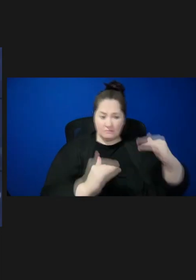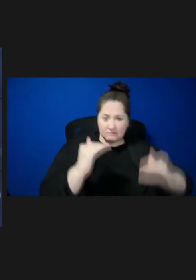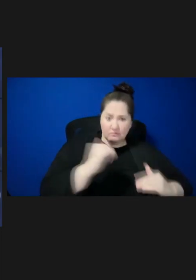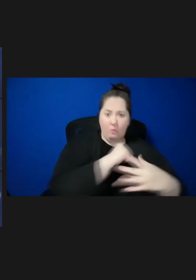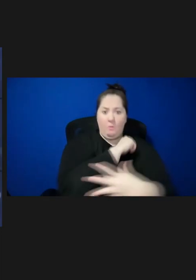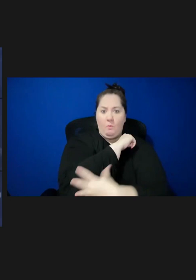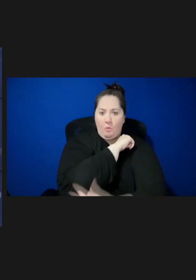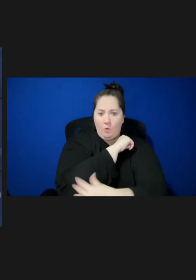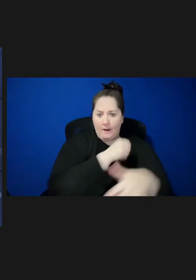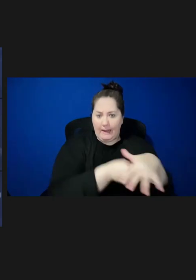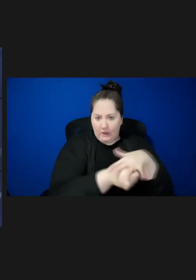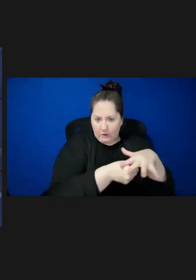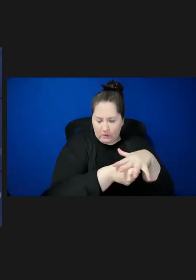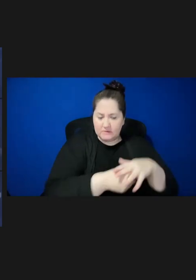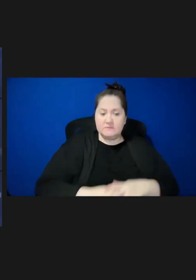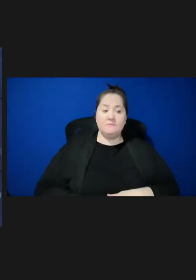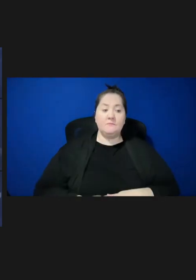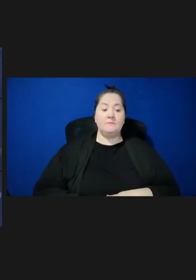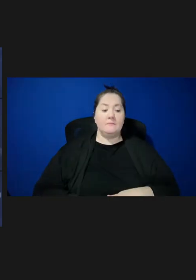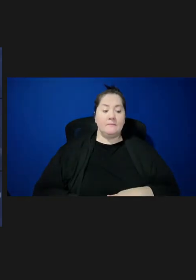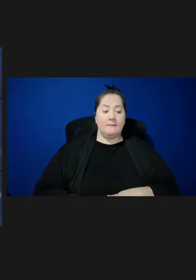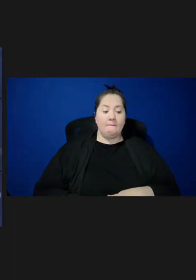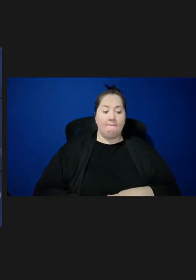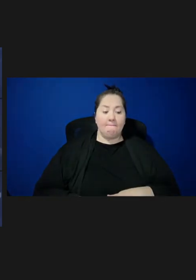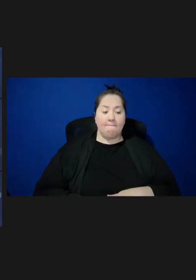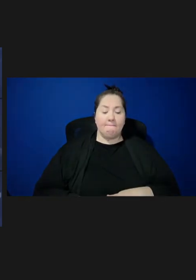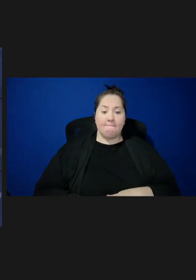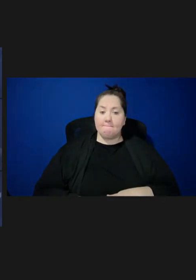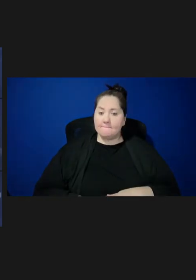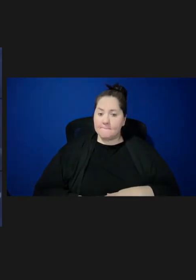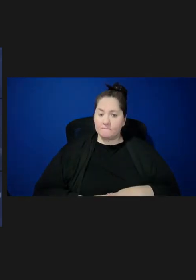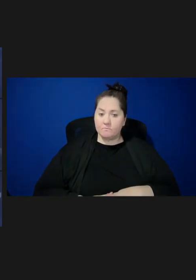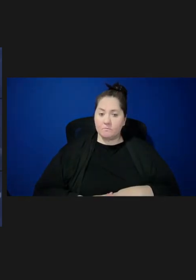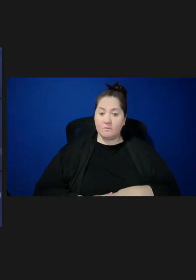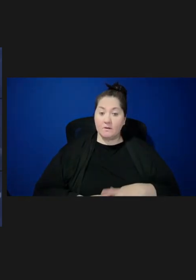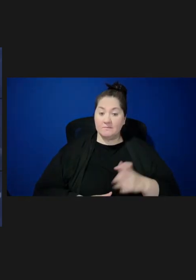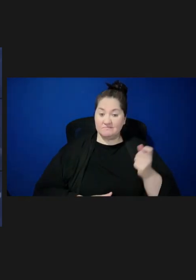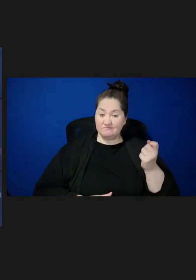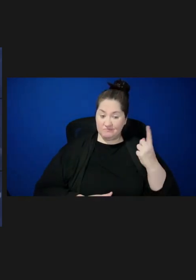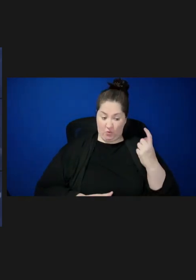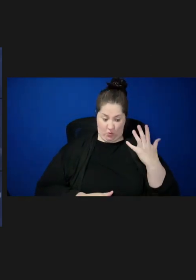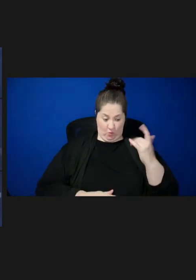This program, in fact, came into being after major measles outbreaks and helped to bring